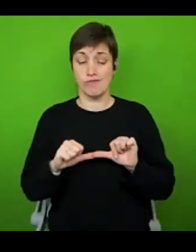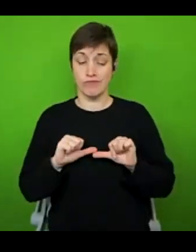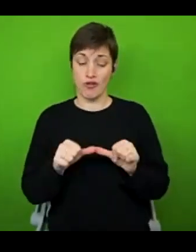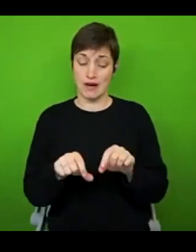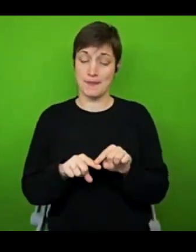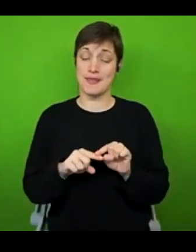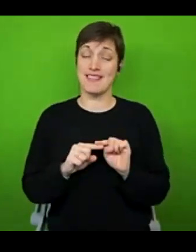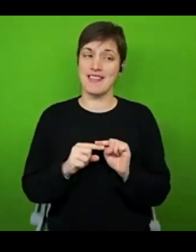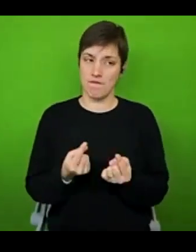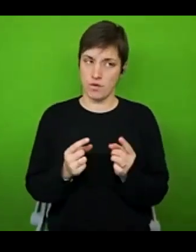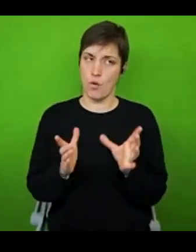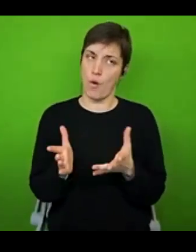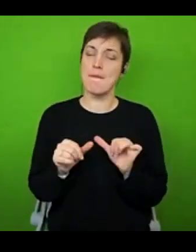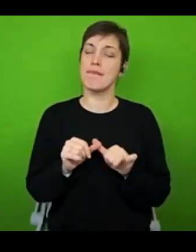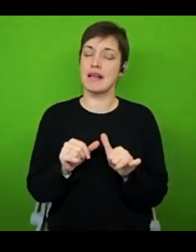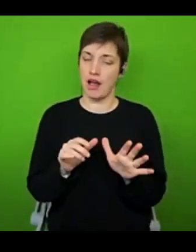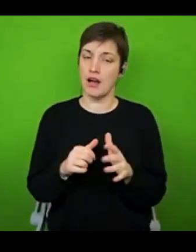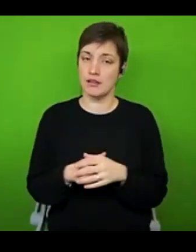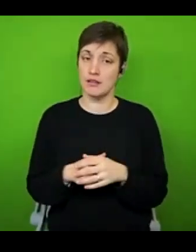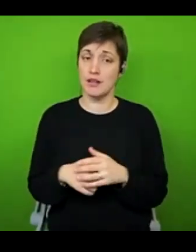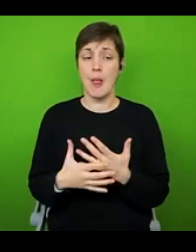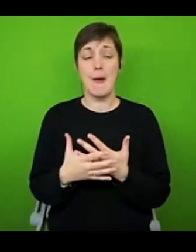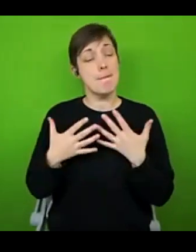say that the most benefit I found from anything was